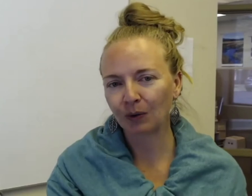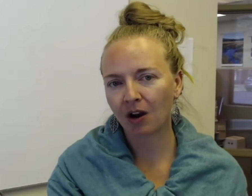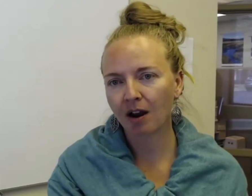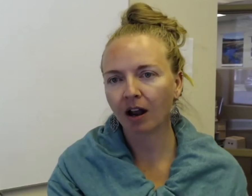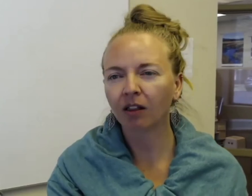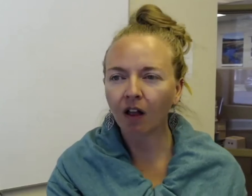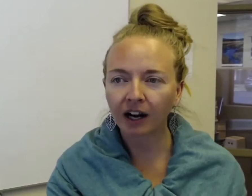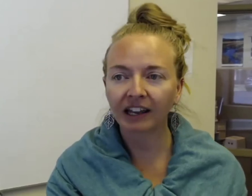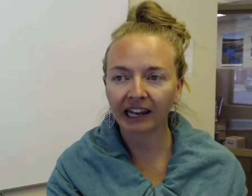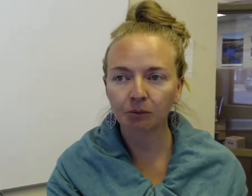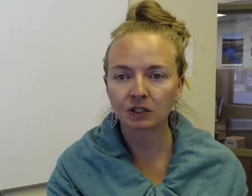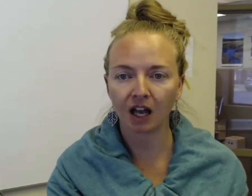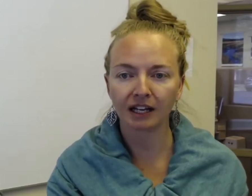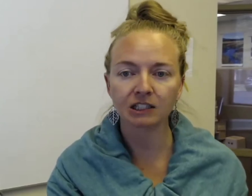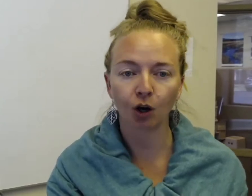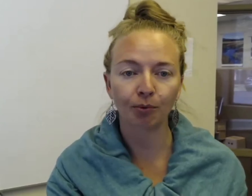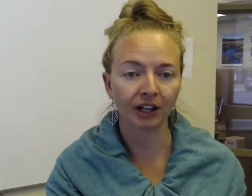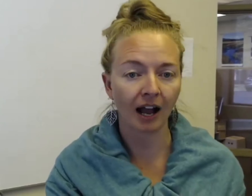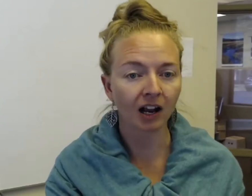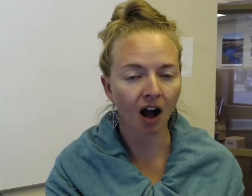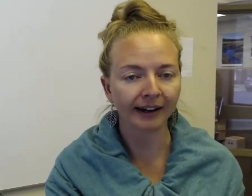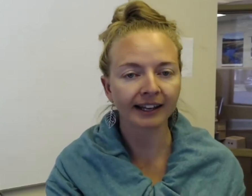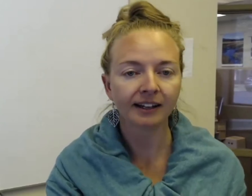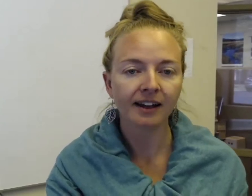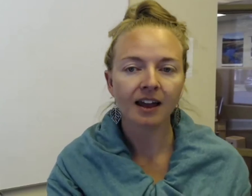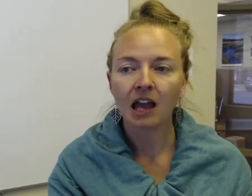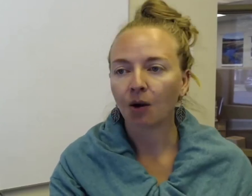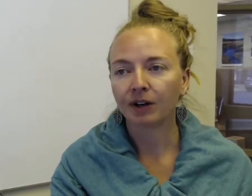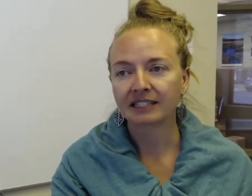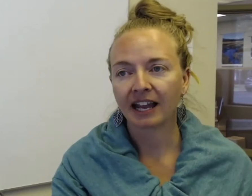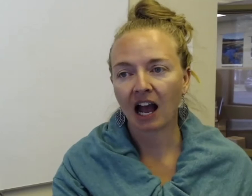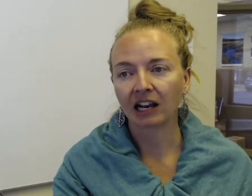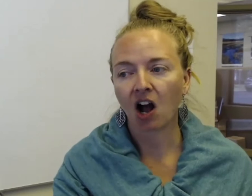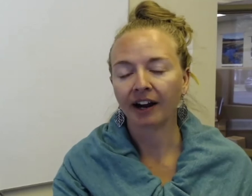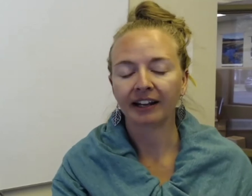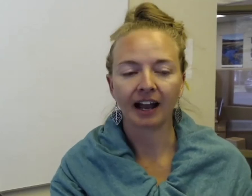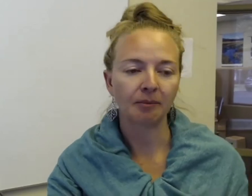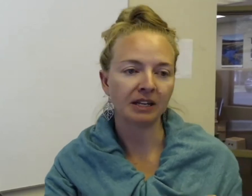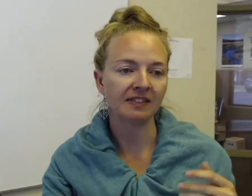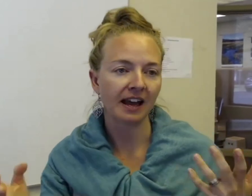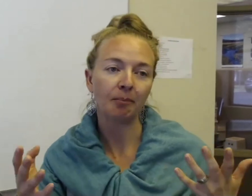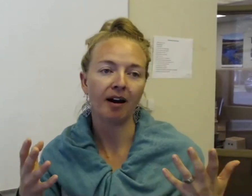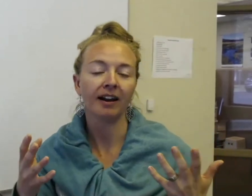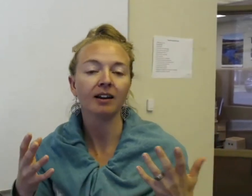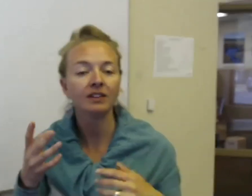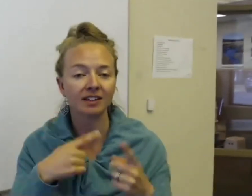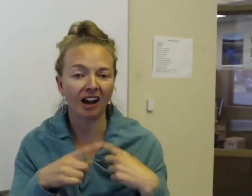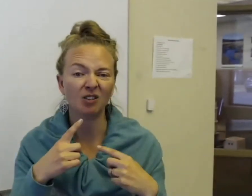a lot of animal signs are pretty iconic, and when I say iconic, I mean that the sign